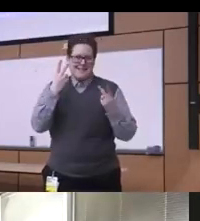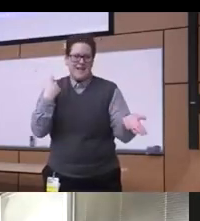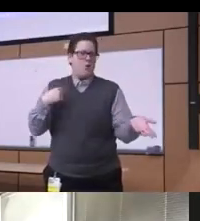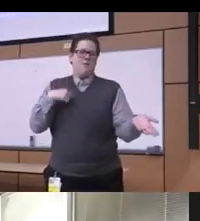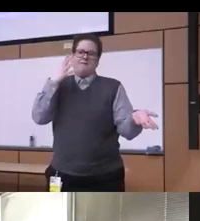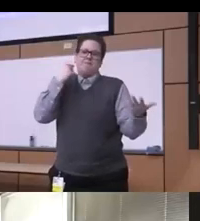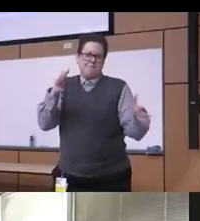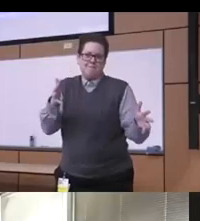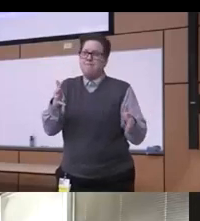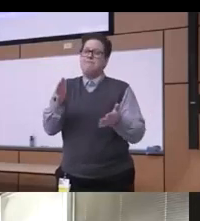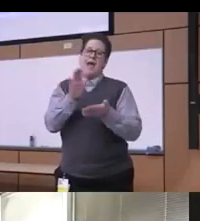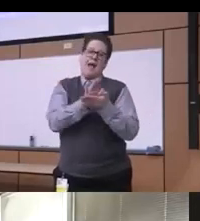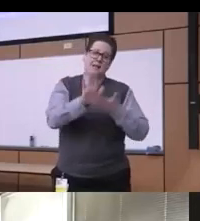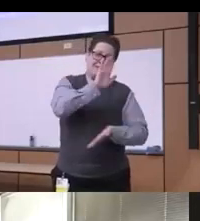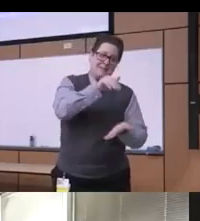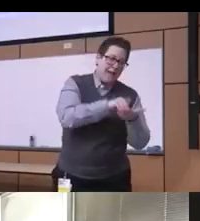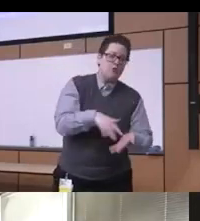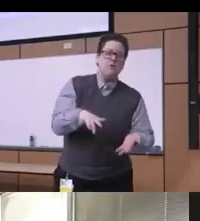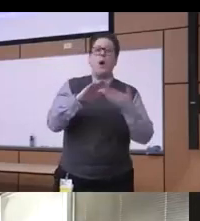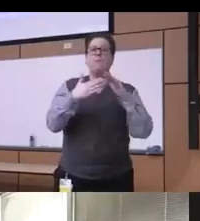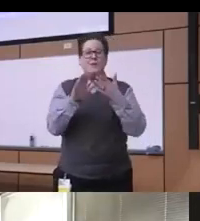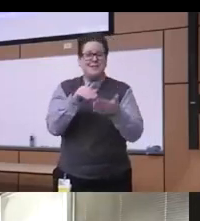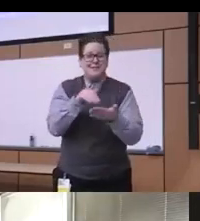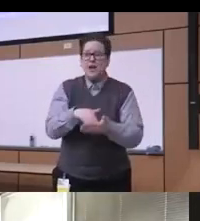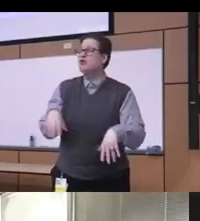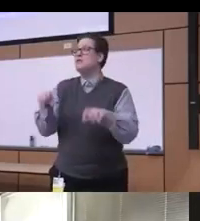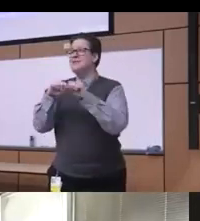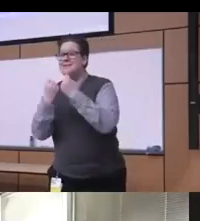academic center and community centers in our society in our communities everywhere